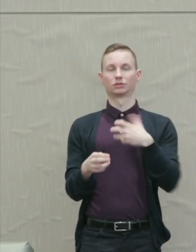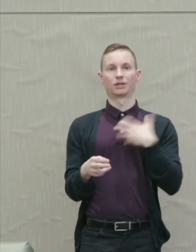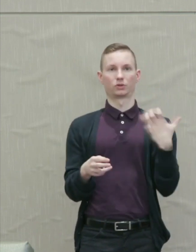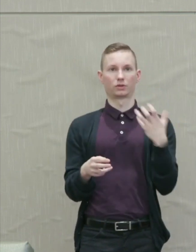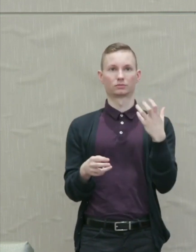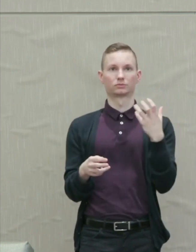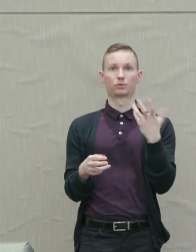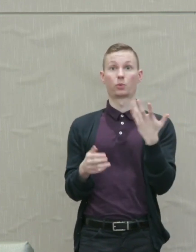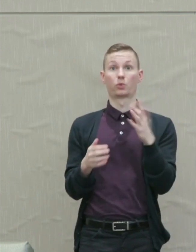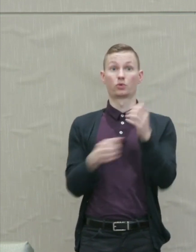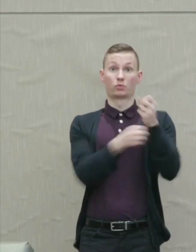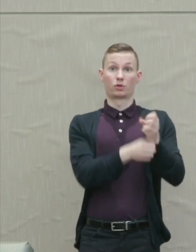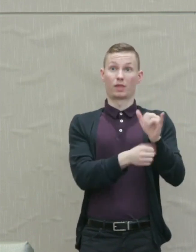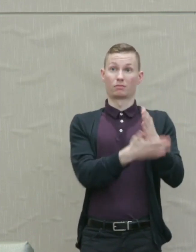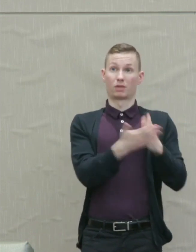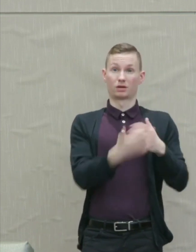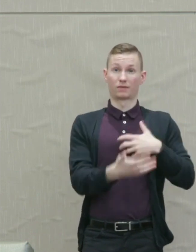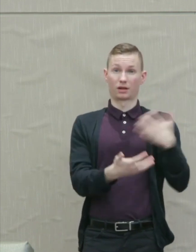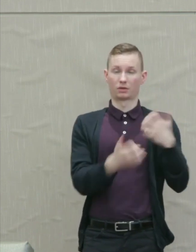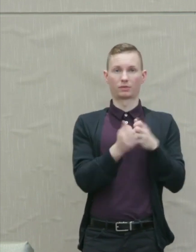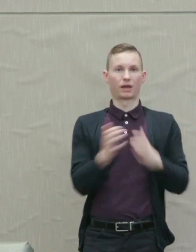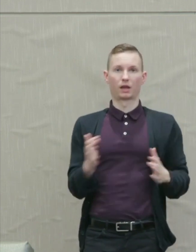The protest part of anger without the payback.